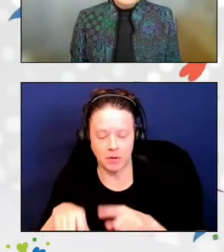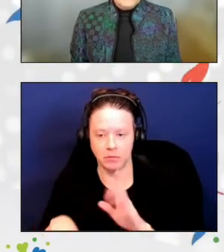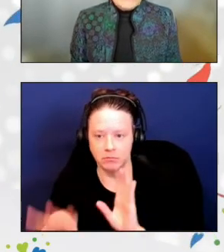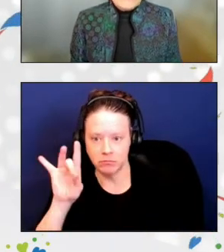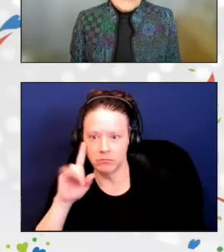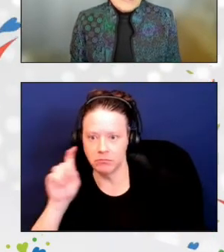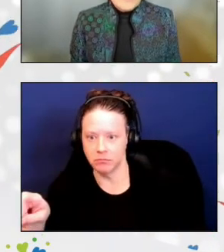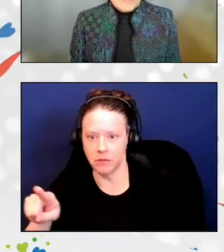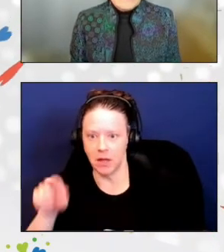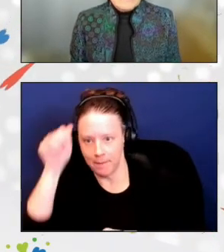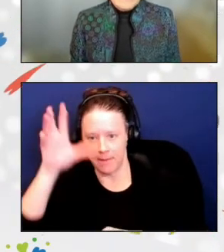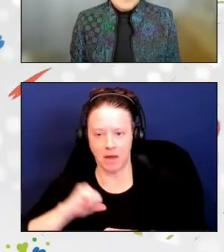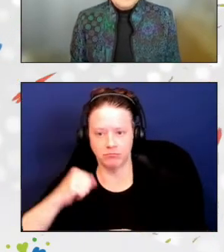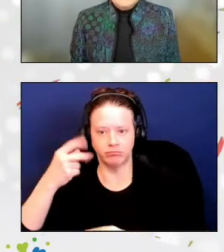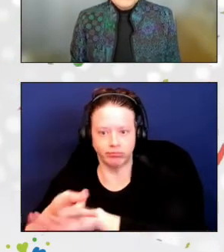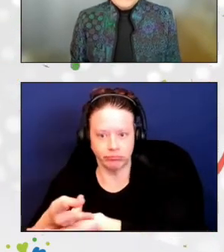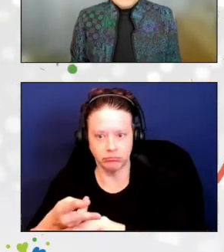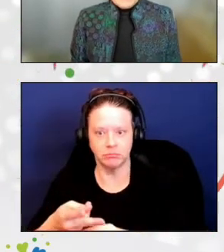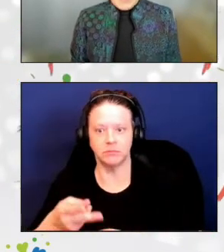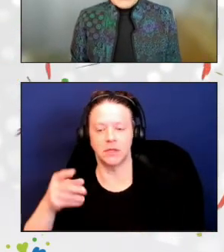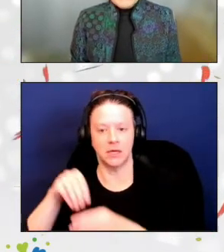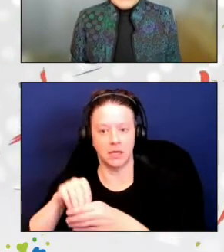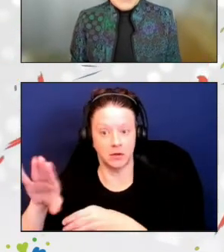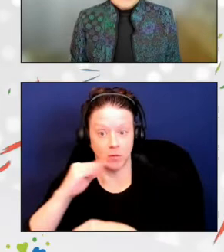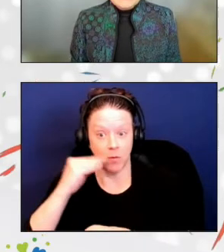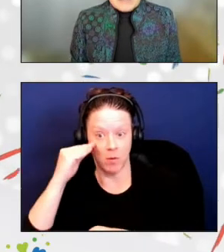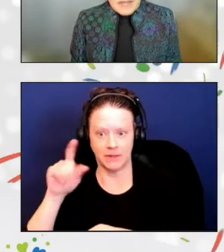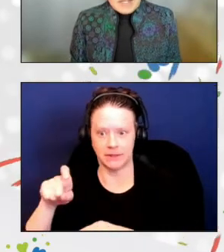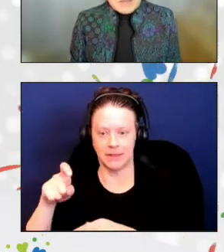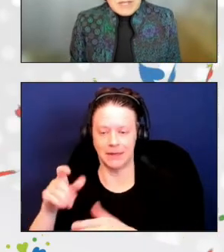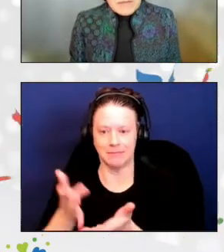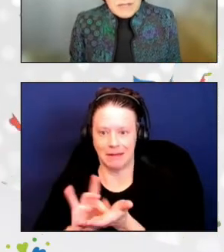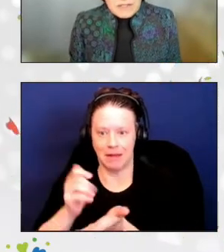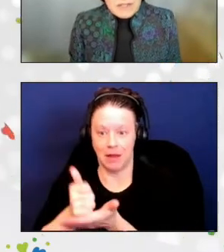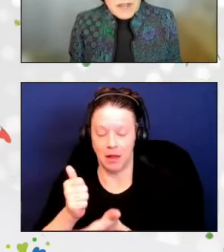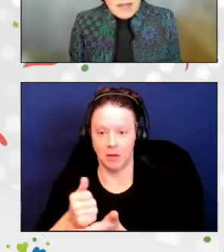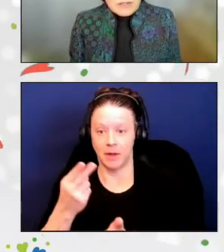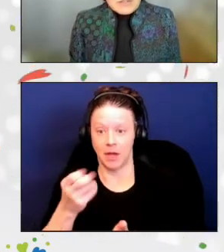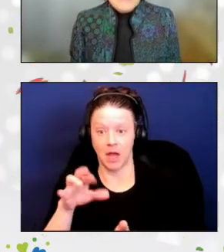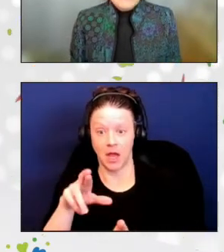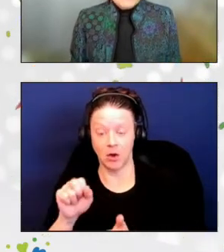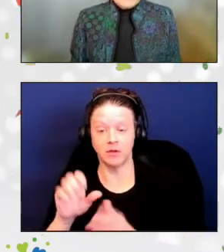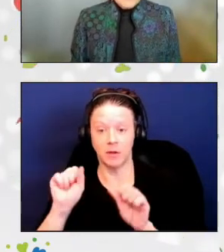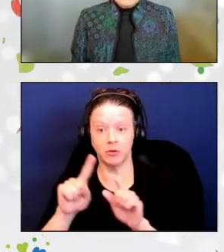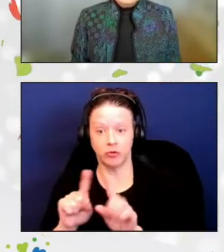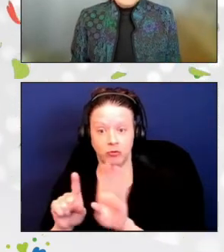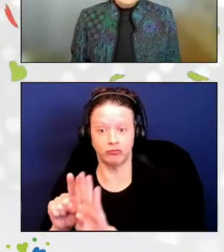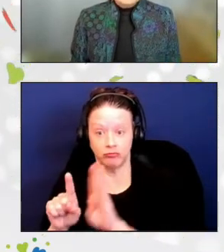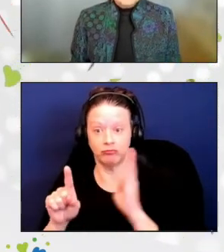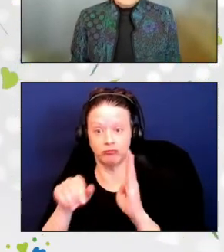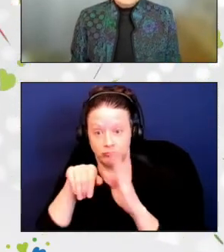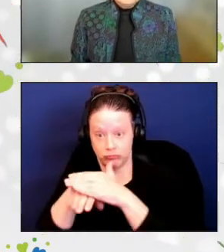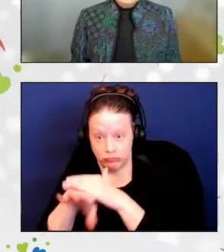and was in need of medical help. Harris was able to let himself into the house and call 911,